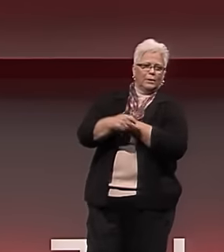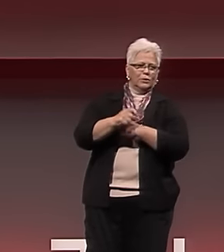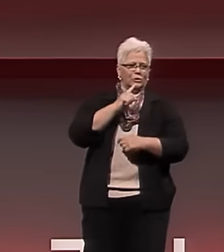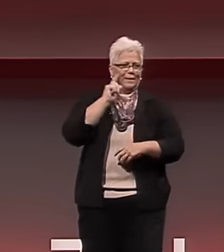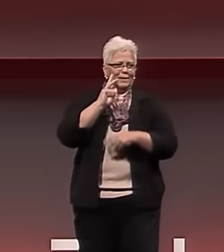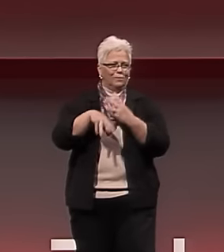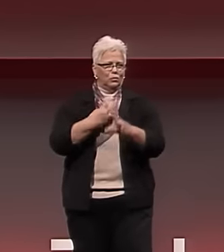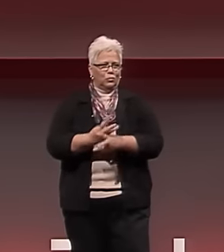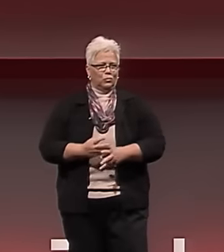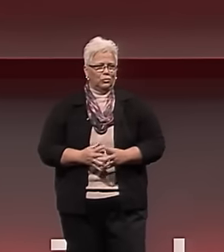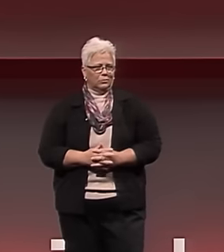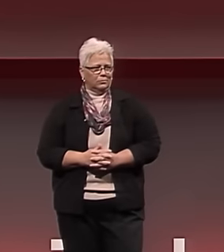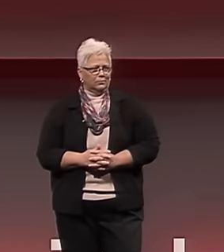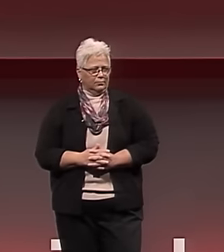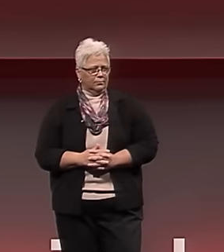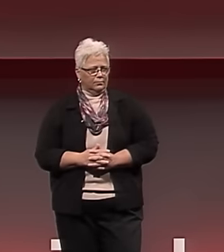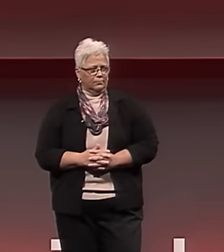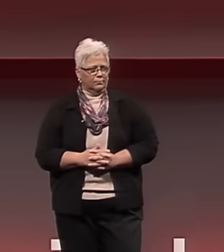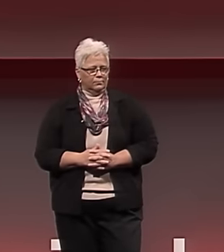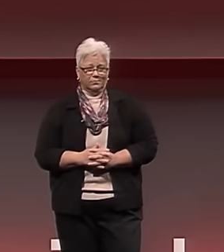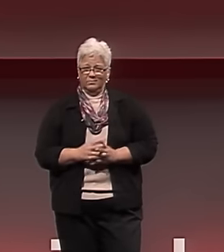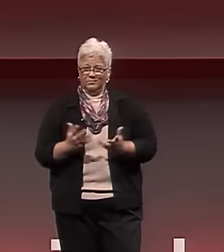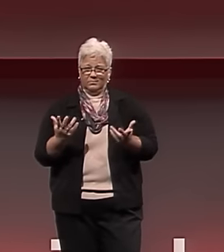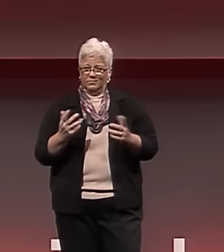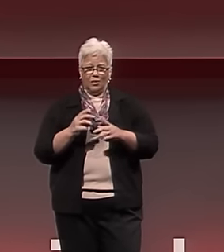and that's what vastly changed the Deaf world.